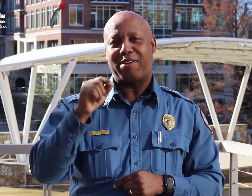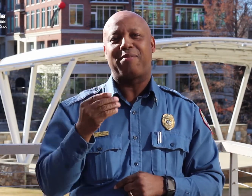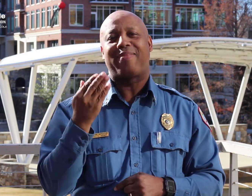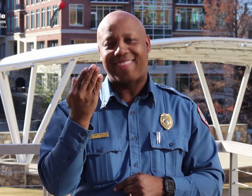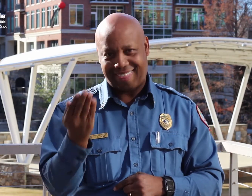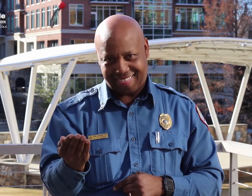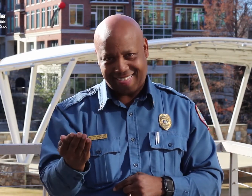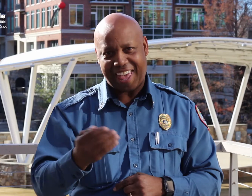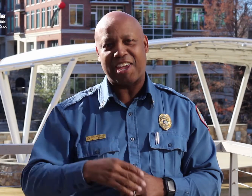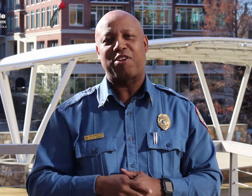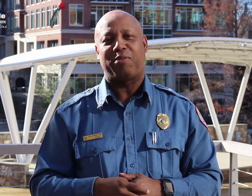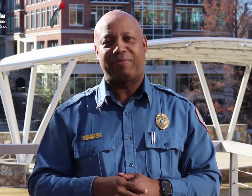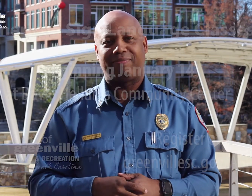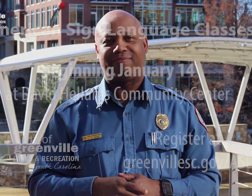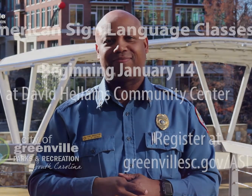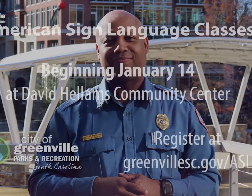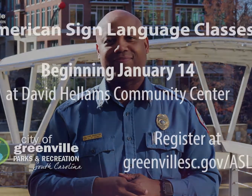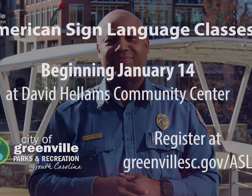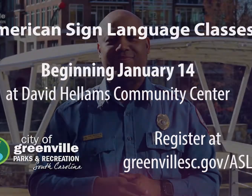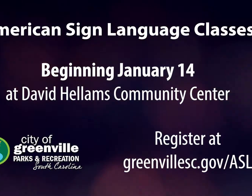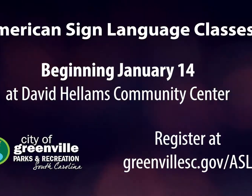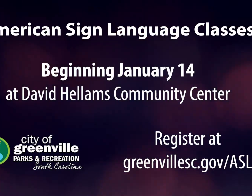Thank you.